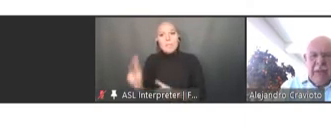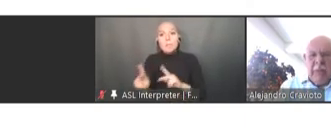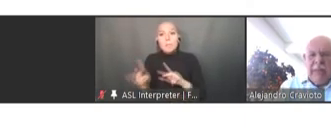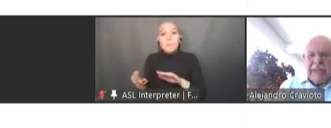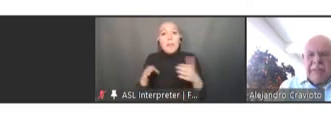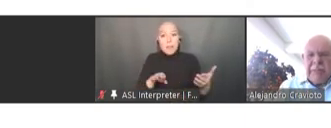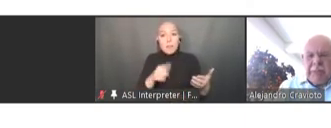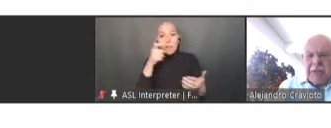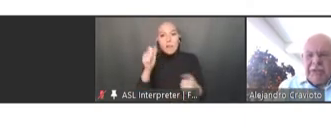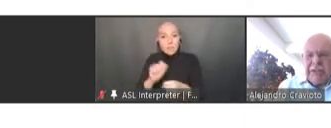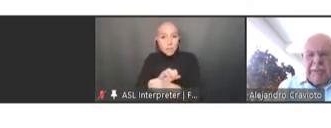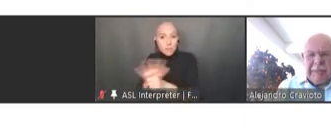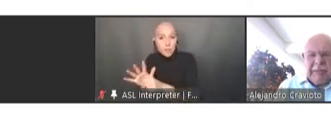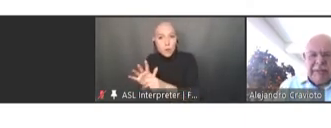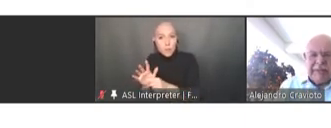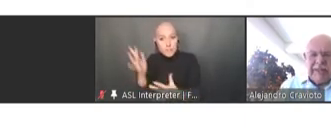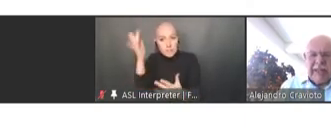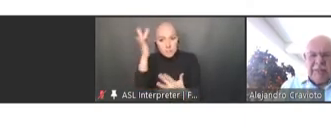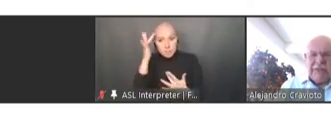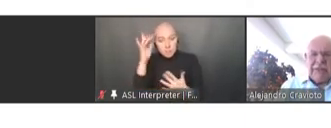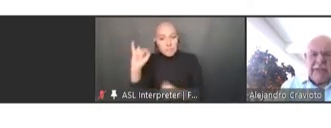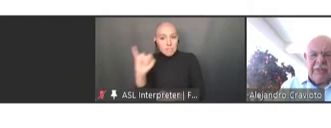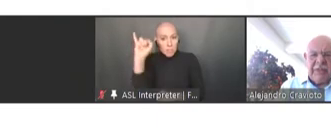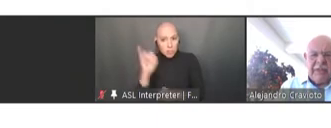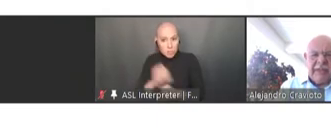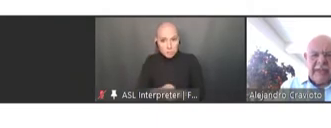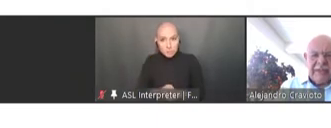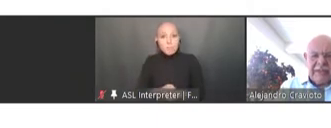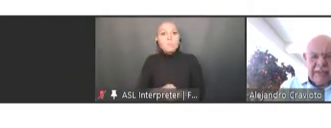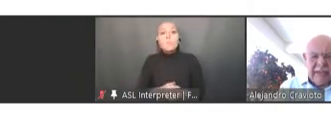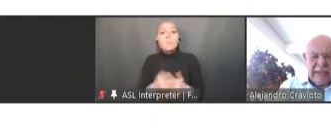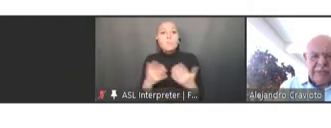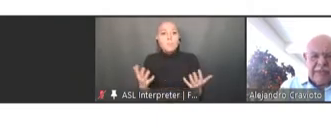What has been positive about this? I would say three things. The next one.